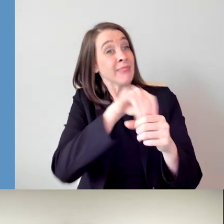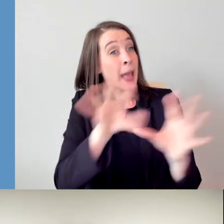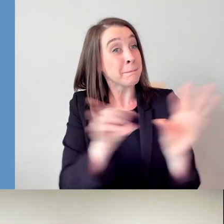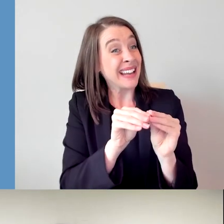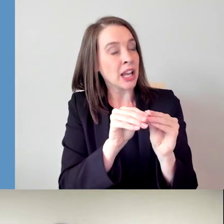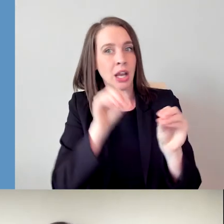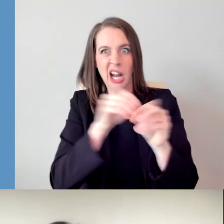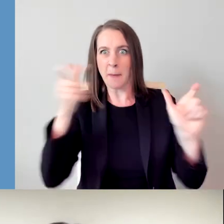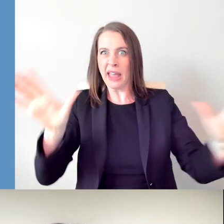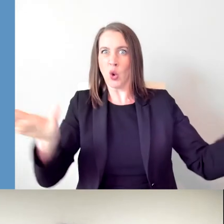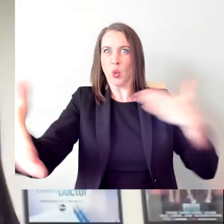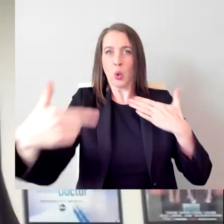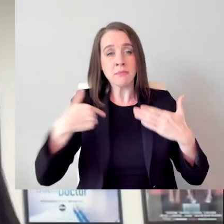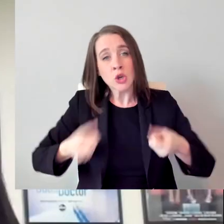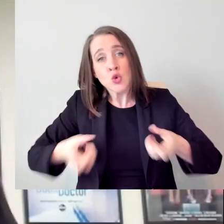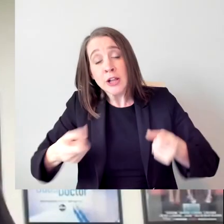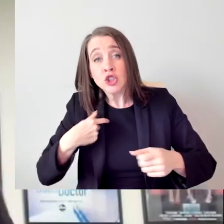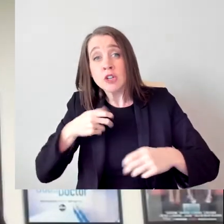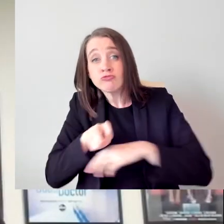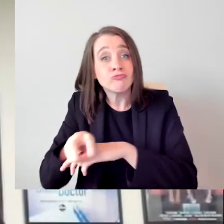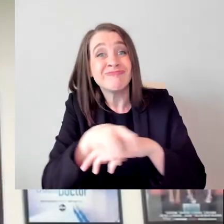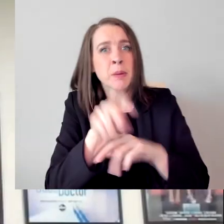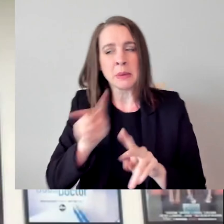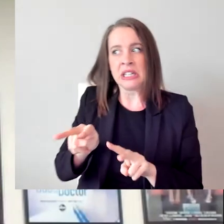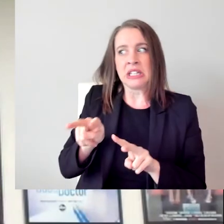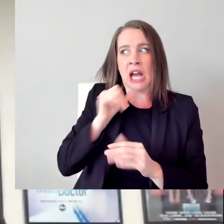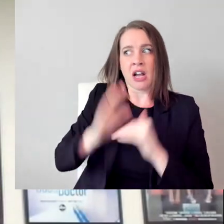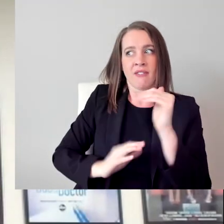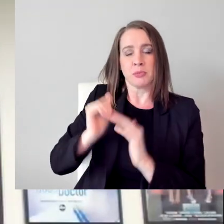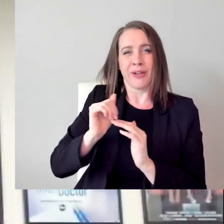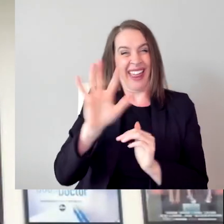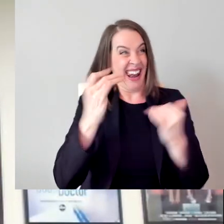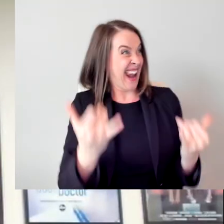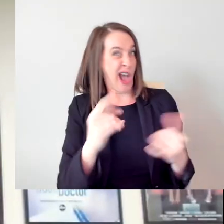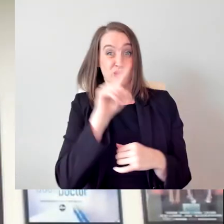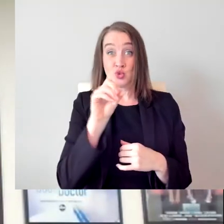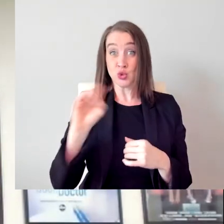and I would roll in, in my chair. Now I feel like Zoom is kind of putting us on an equal playing